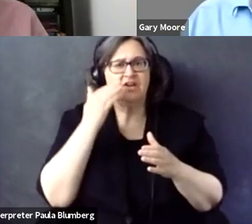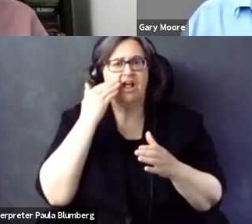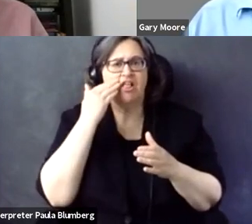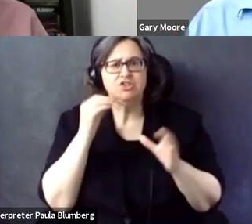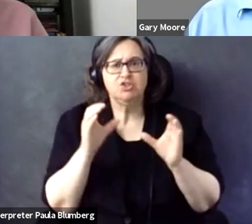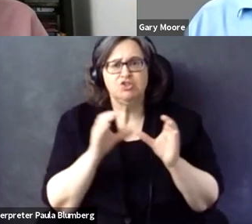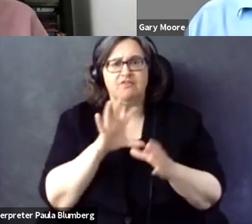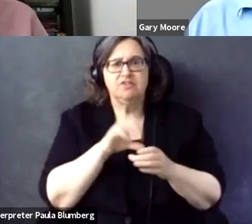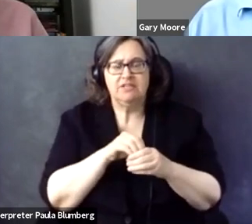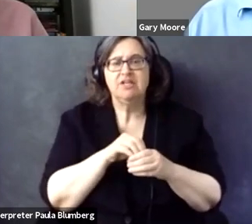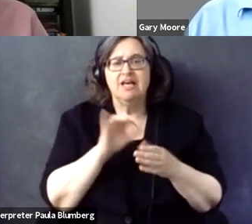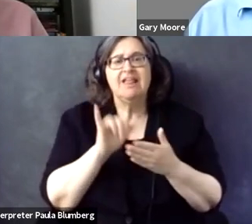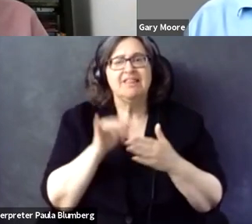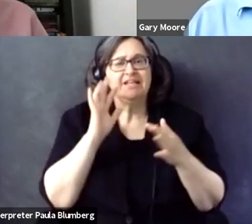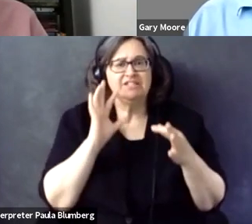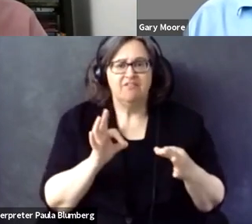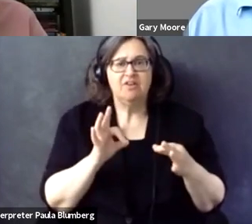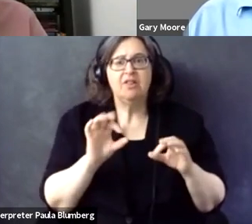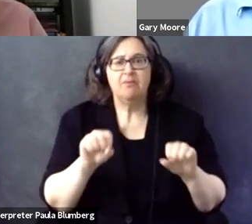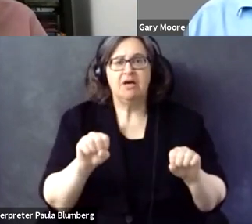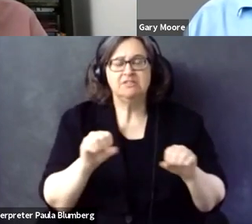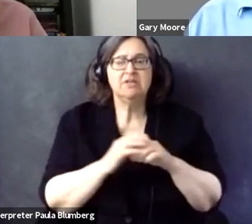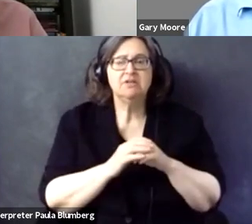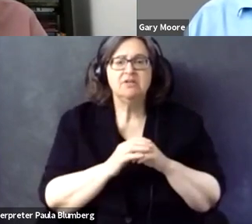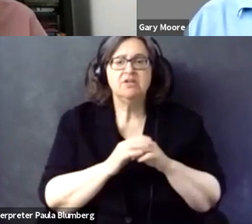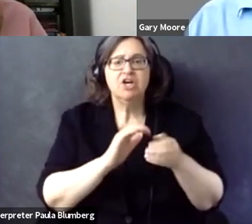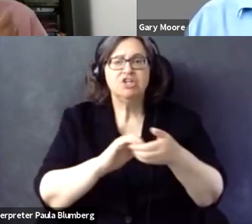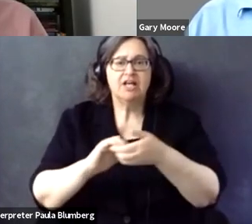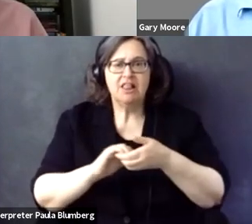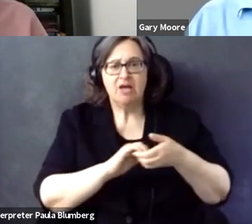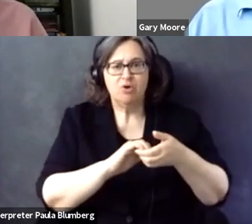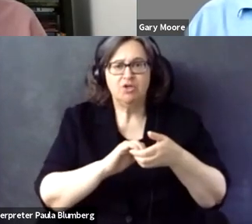move forward and what the body of knowledge and the certification exam